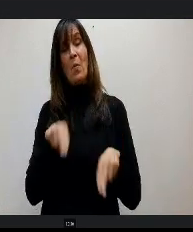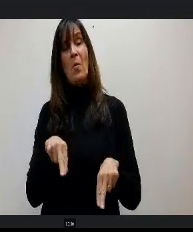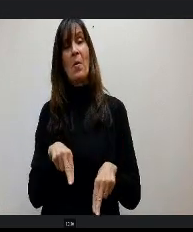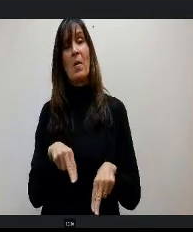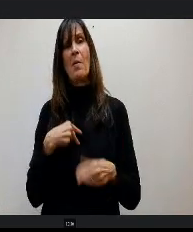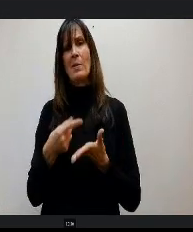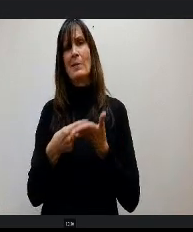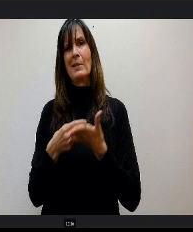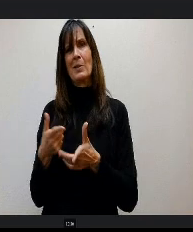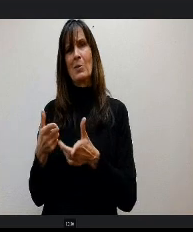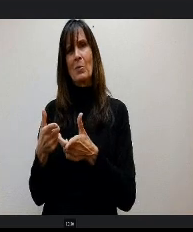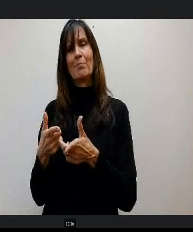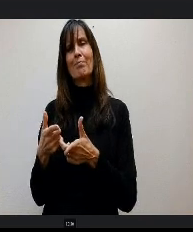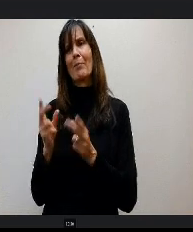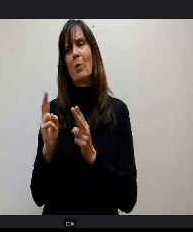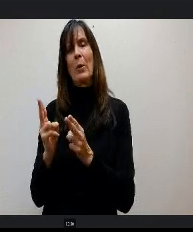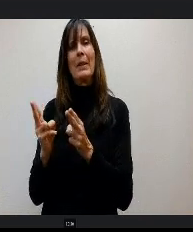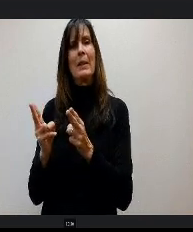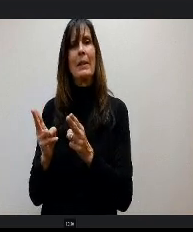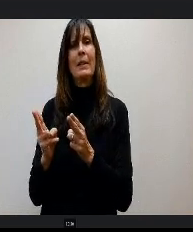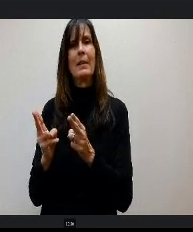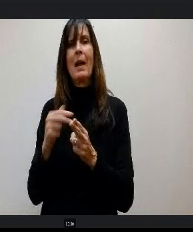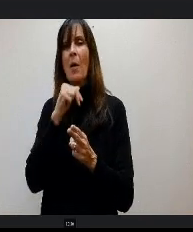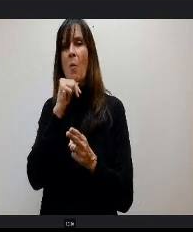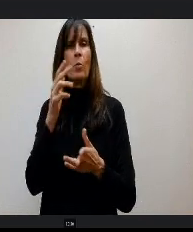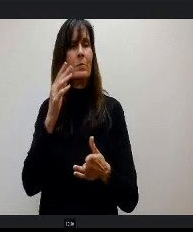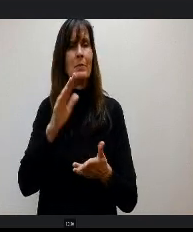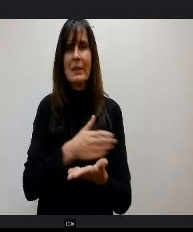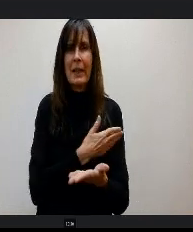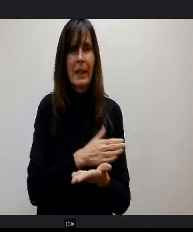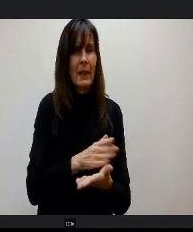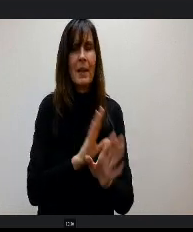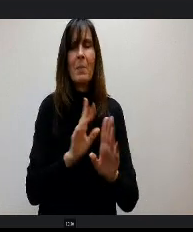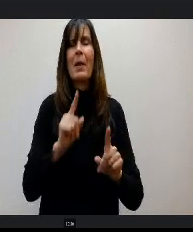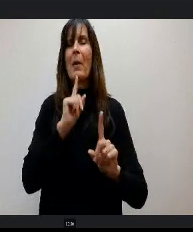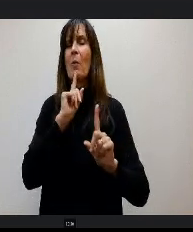I won't break out into song, but I would be happy to answer any questions that you all may have for us.